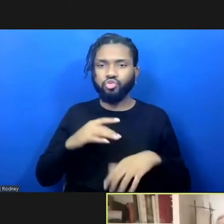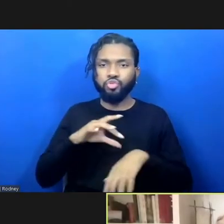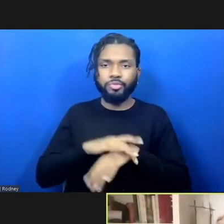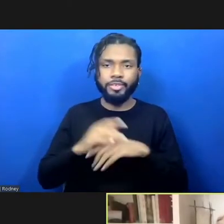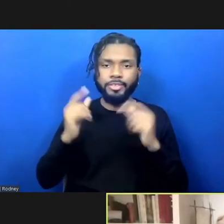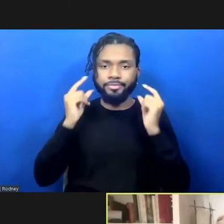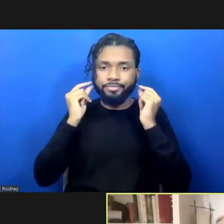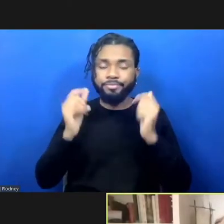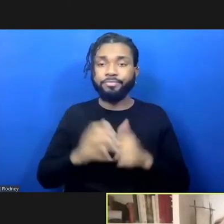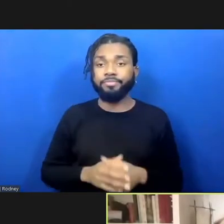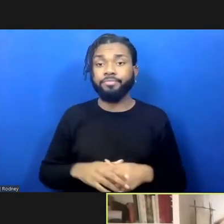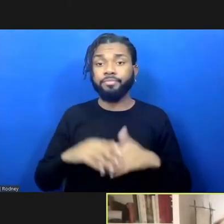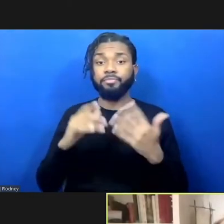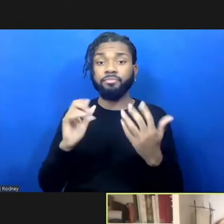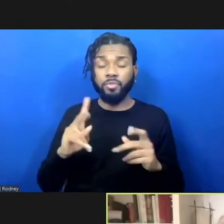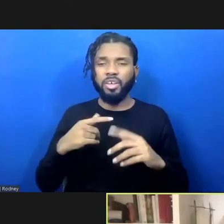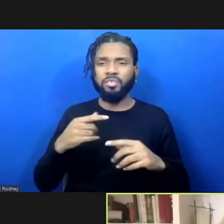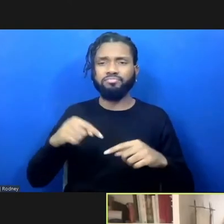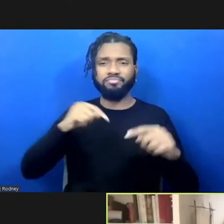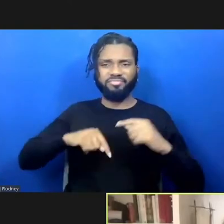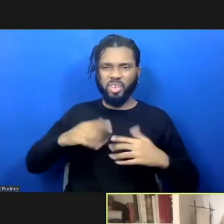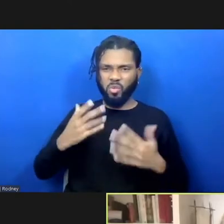is, maybe, as a starting place before talking about how it operates as a